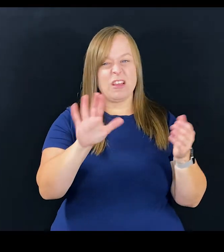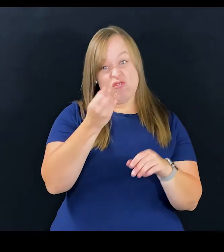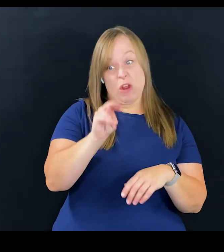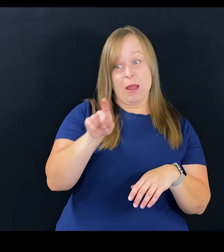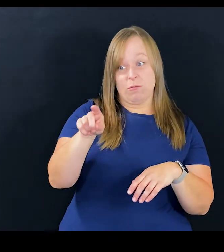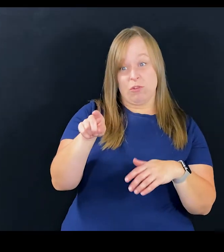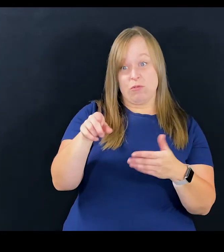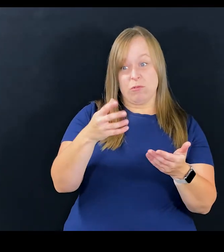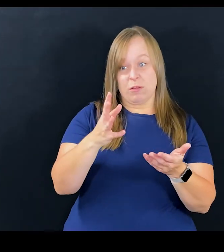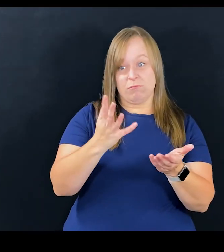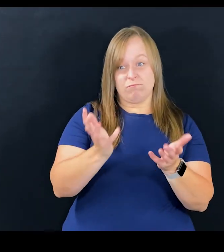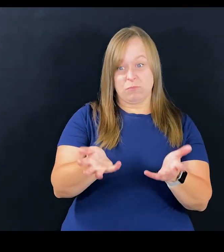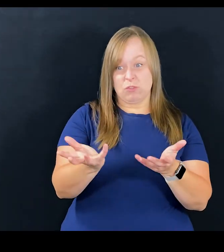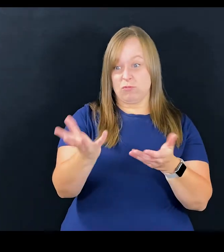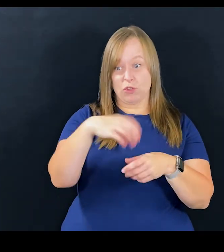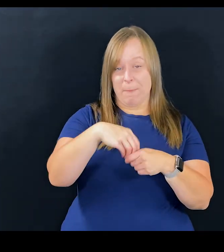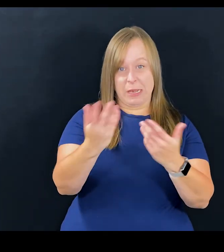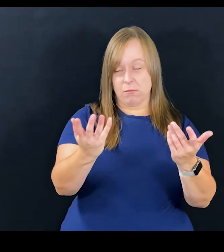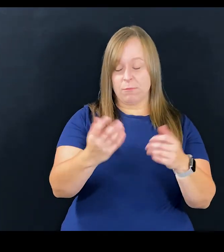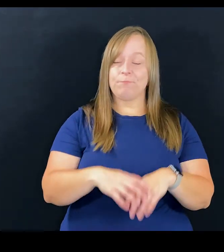and John, you can please jump in.